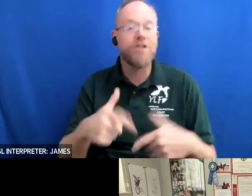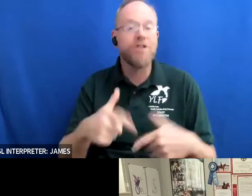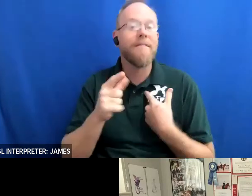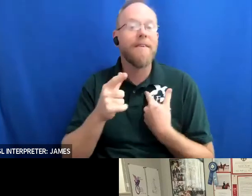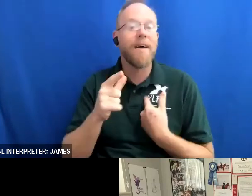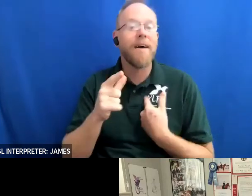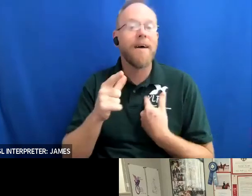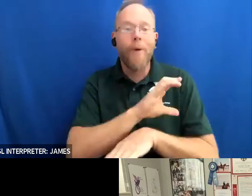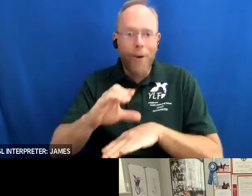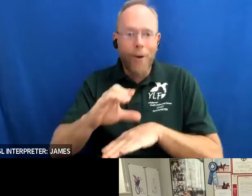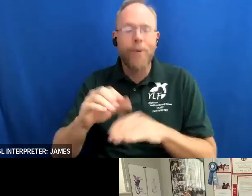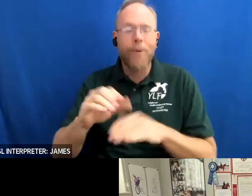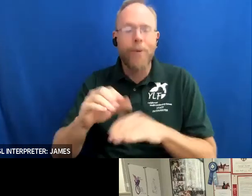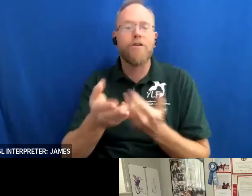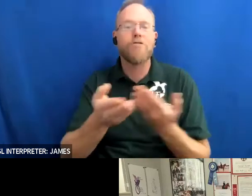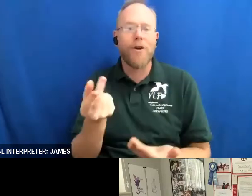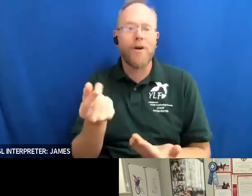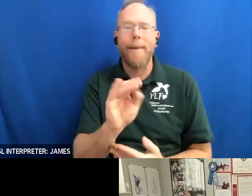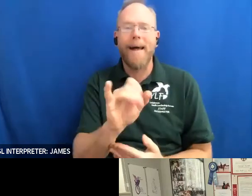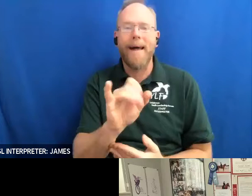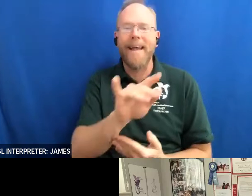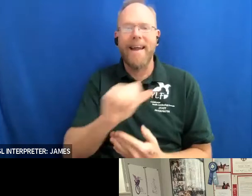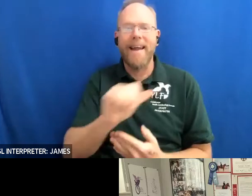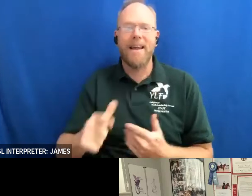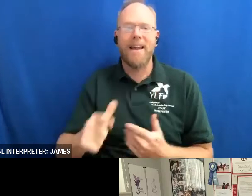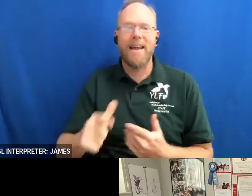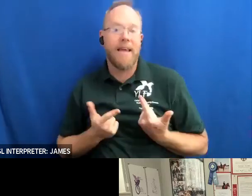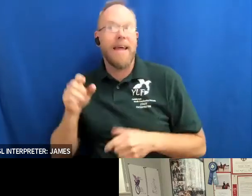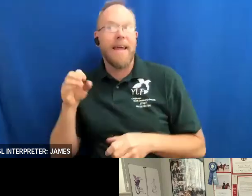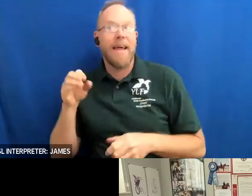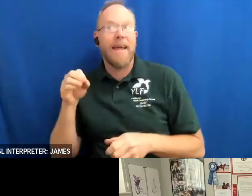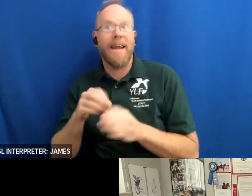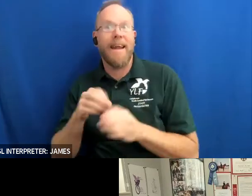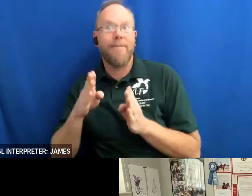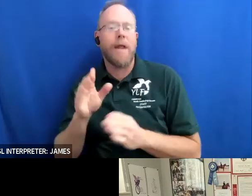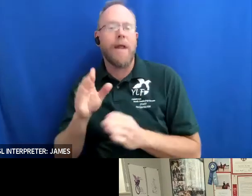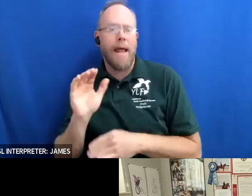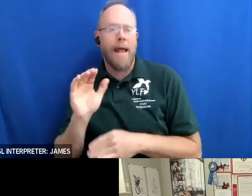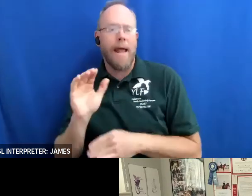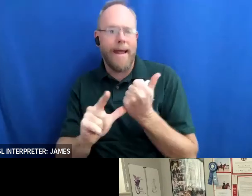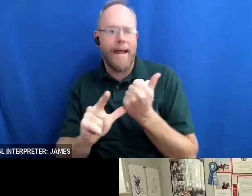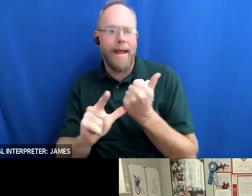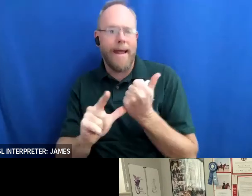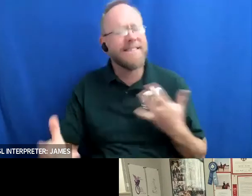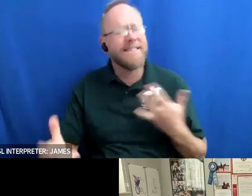and a living aid so jennifer we are so excited to have you i know that so many of our panelists um